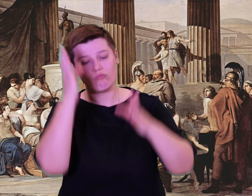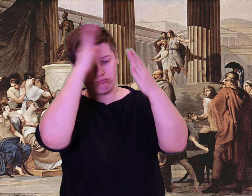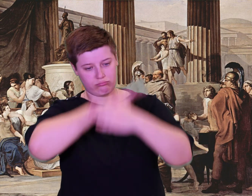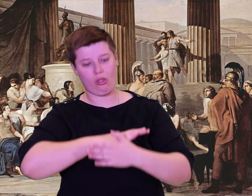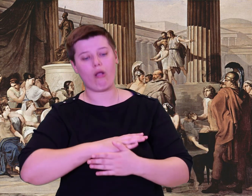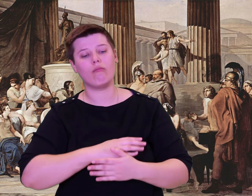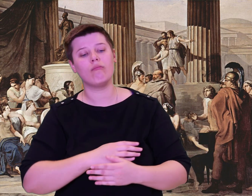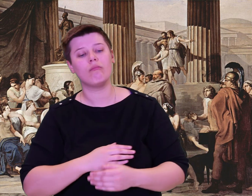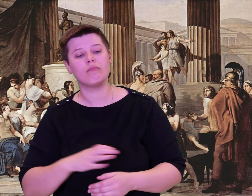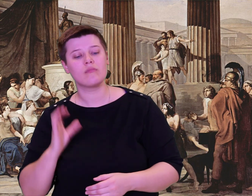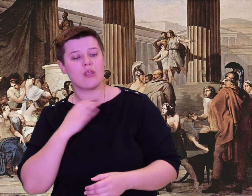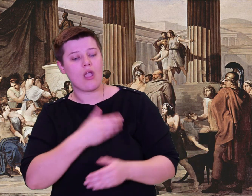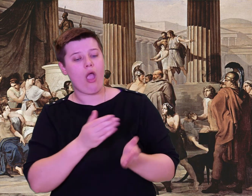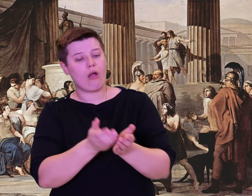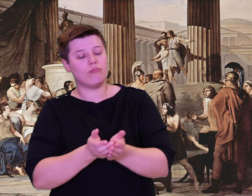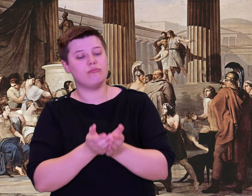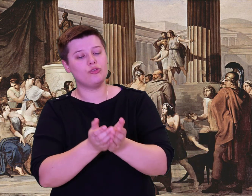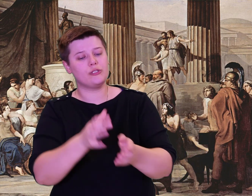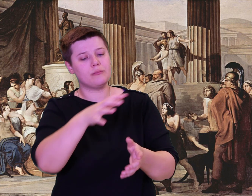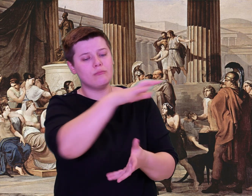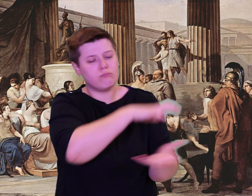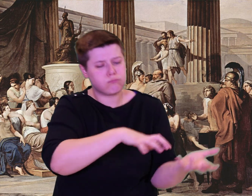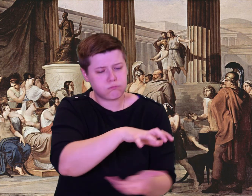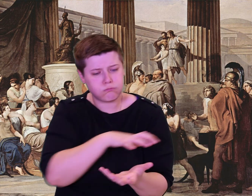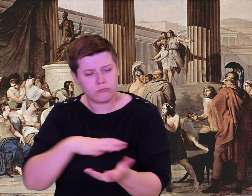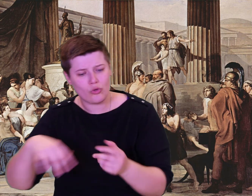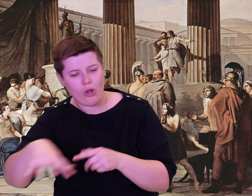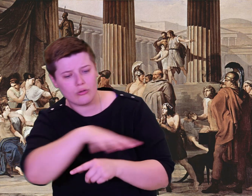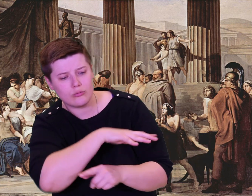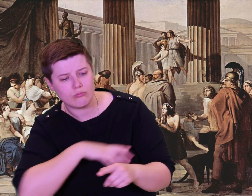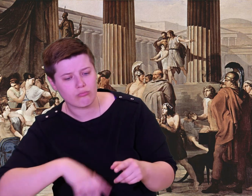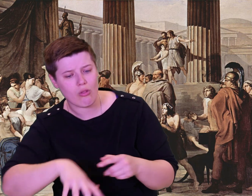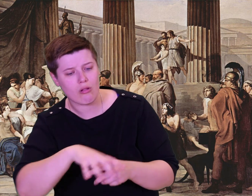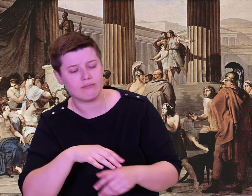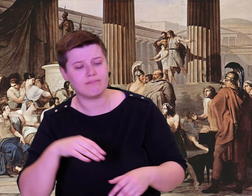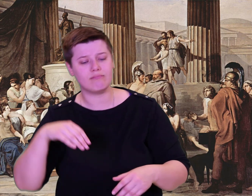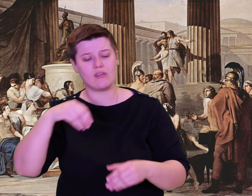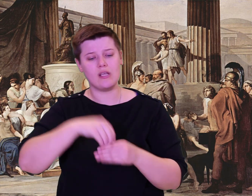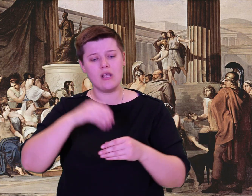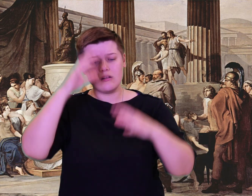With boats they could have turned this island into a fertile colony, with proper harvests.